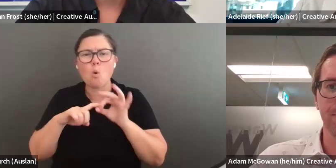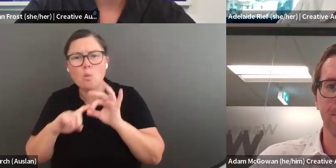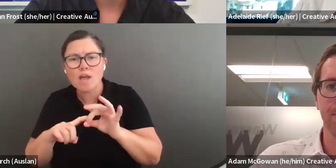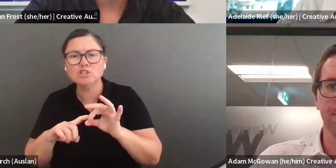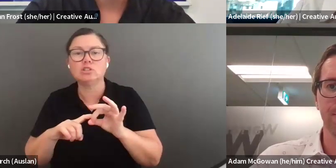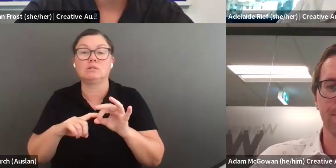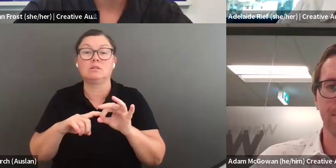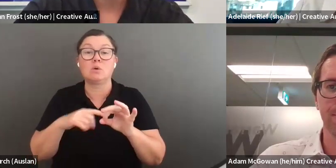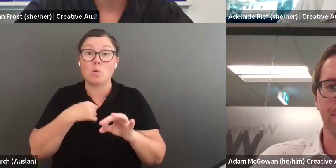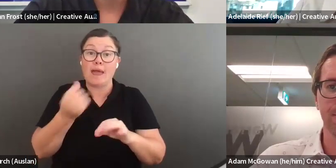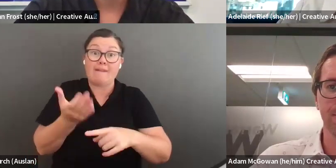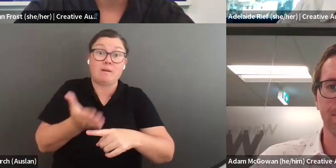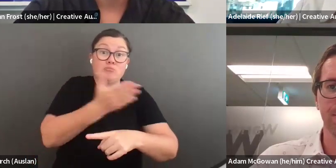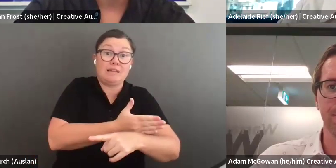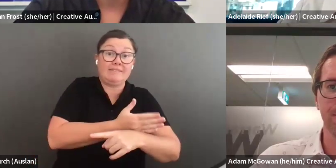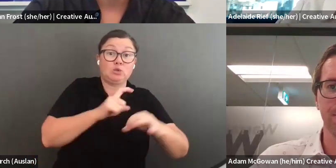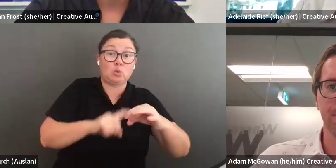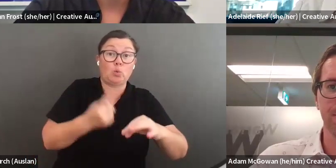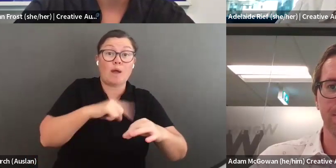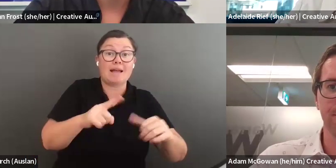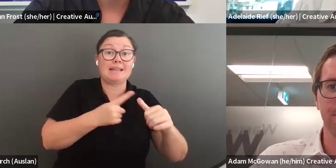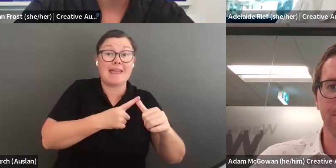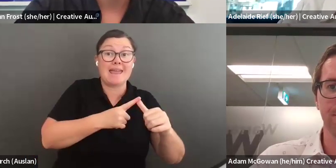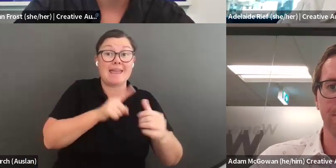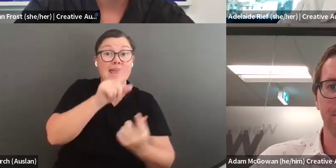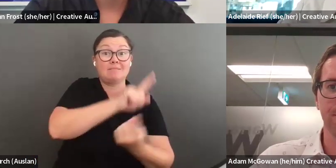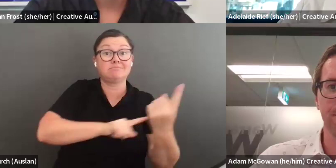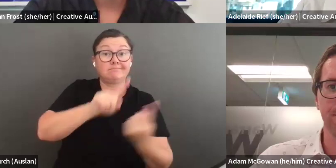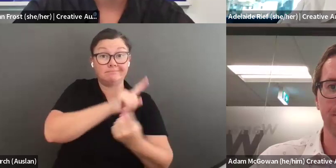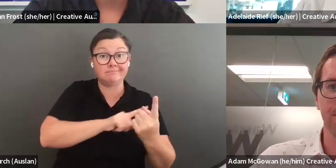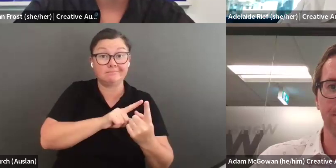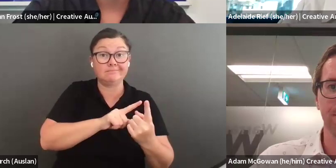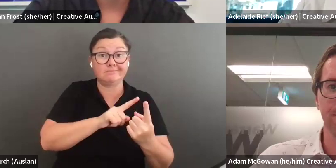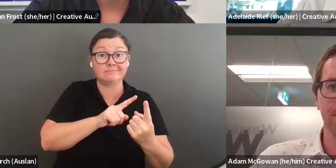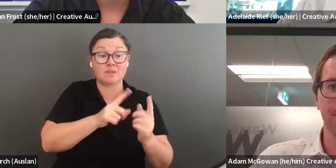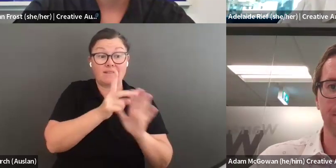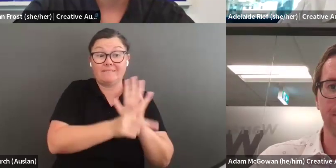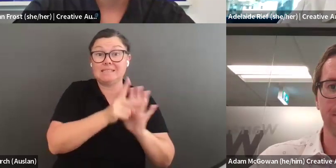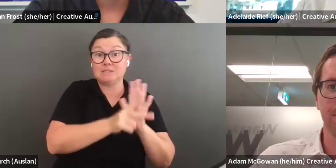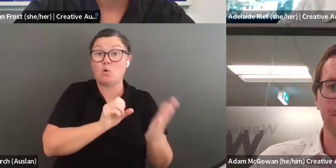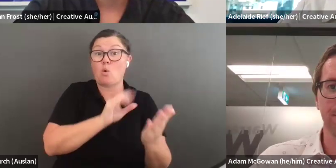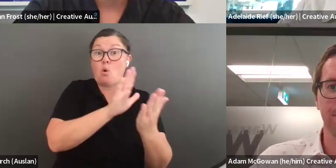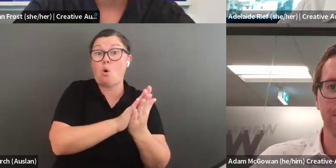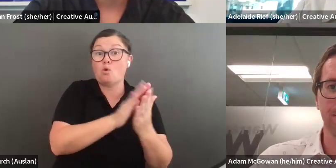information we have made available in the recording of the previous Q&A session, or in our pre-recorded information video